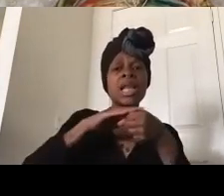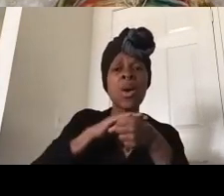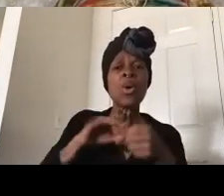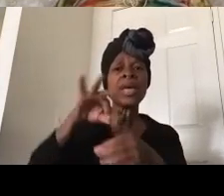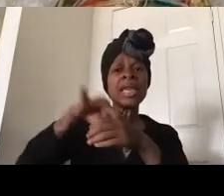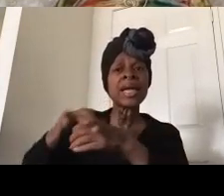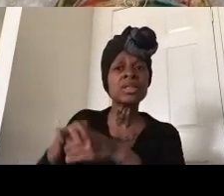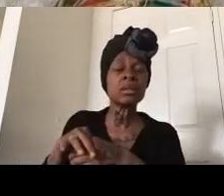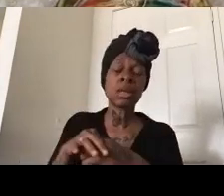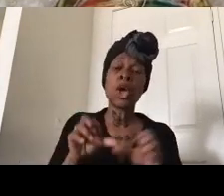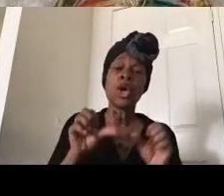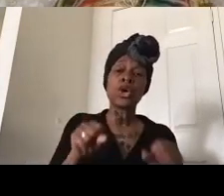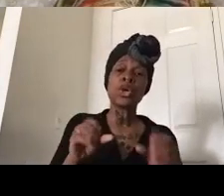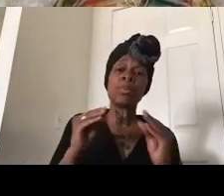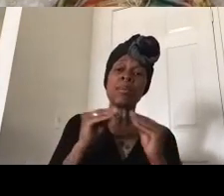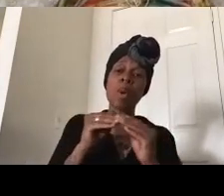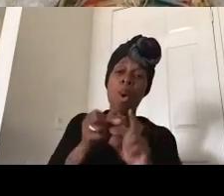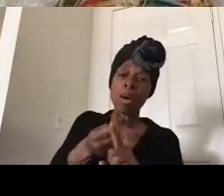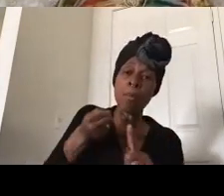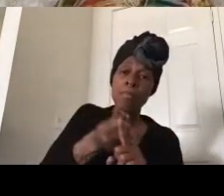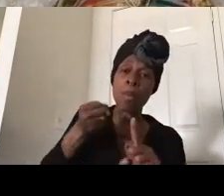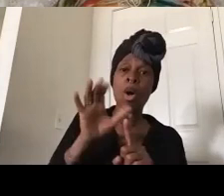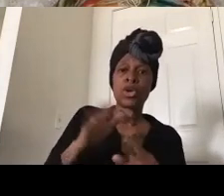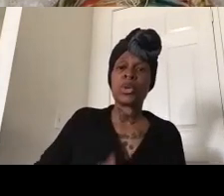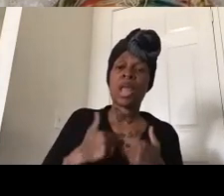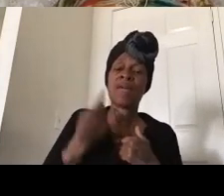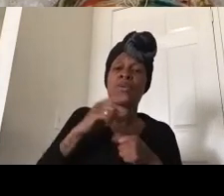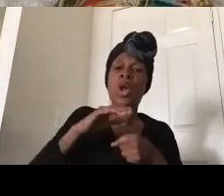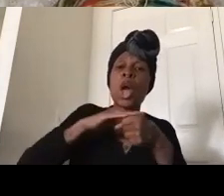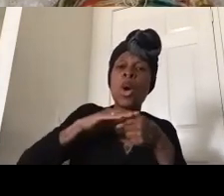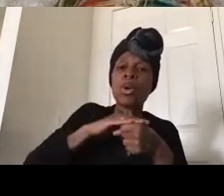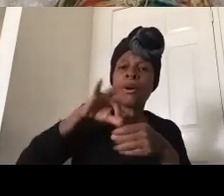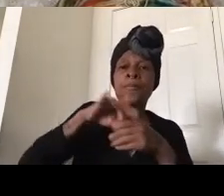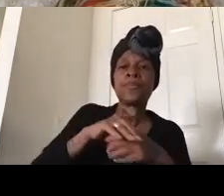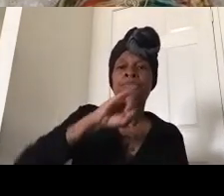immediate impact on your life jackie lacey refuses to prosecute the